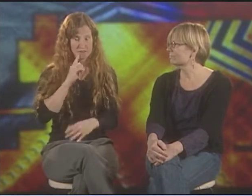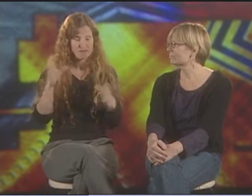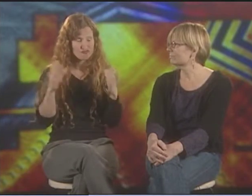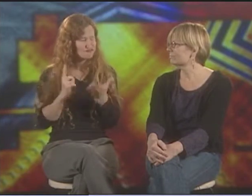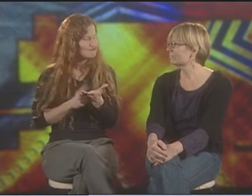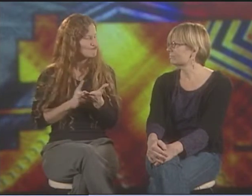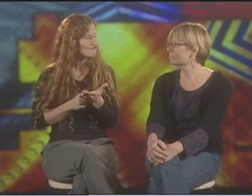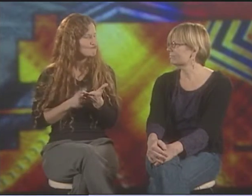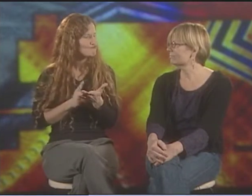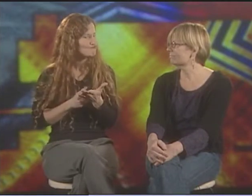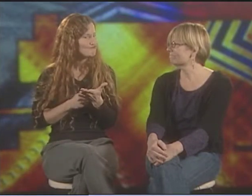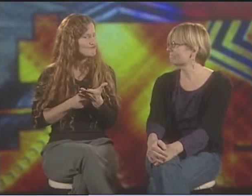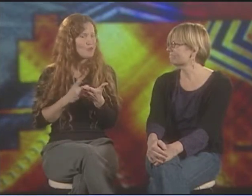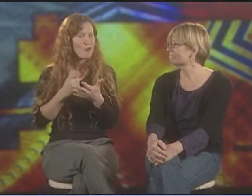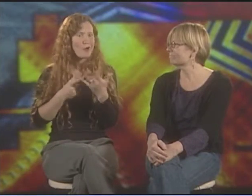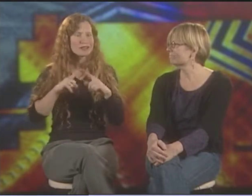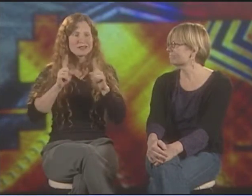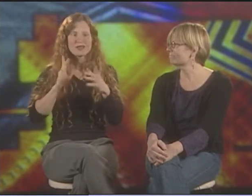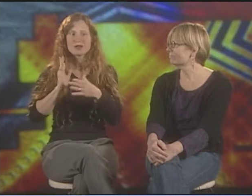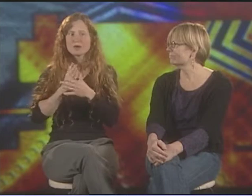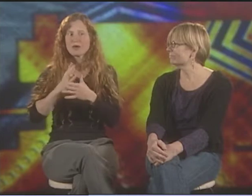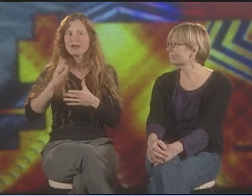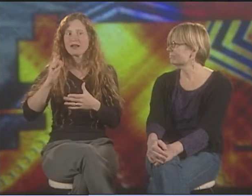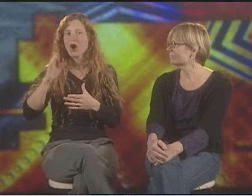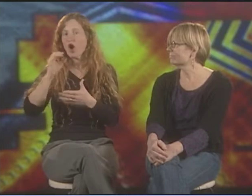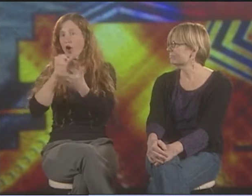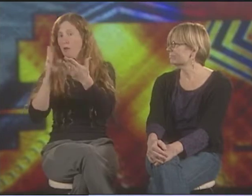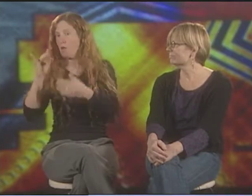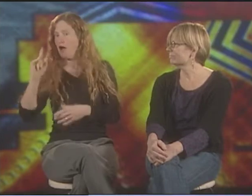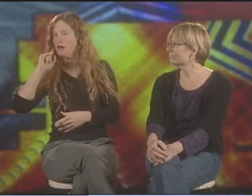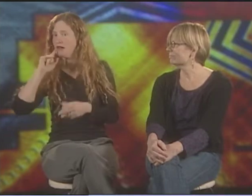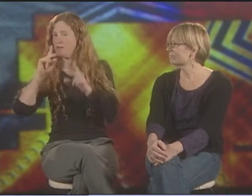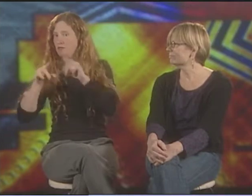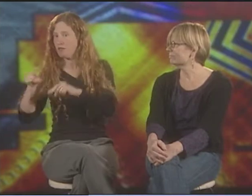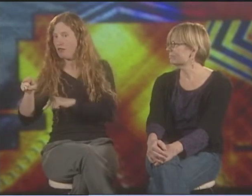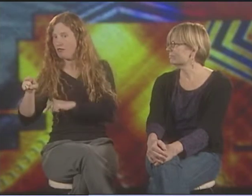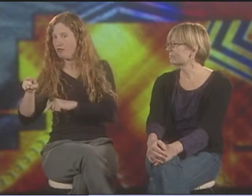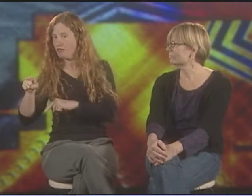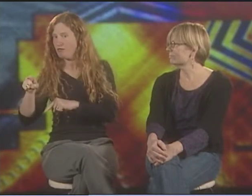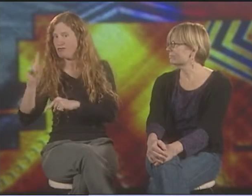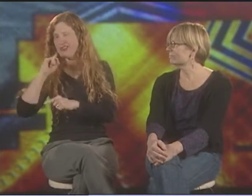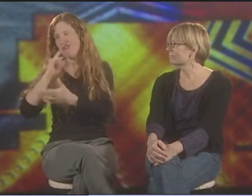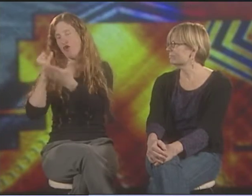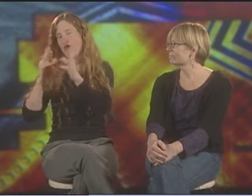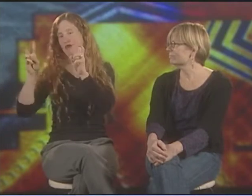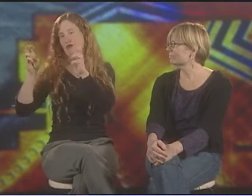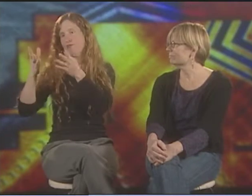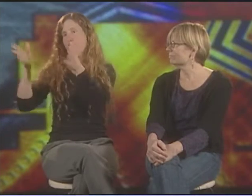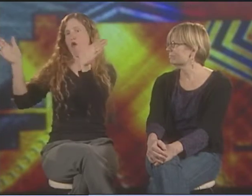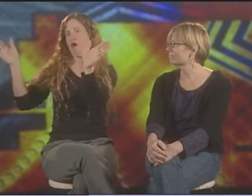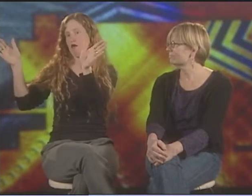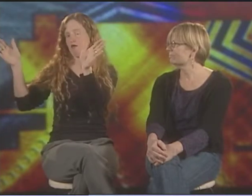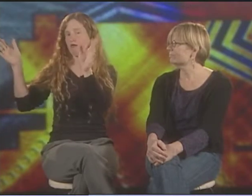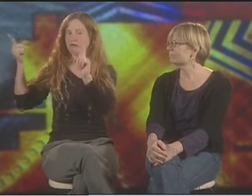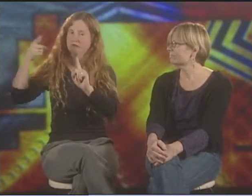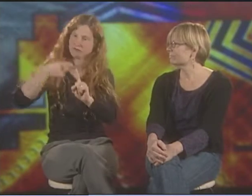1989 BEFORE DEAF , 9 DIFFERENT ARTISTS GOT TOGETHER TO TALK ABOUT LIKE WHAT ART BY DEAF PEOPLE SHOULD BE CALLED.